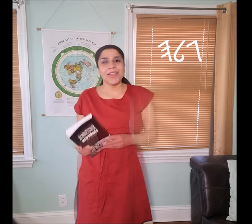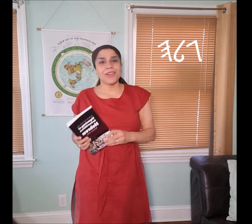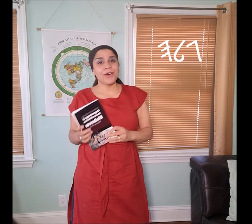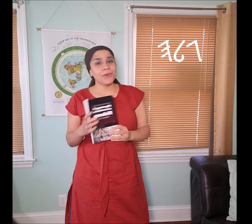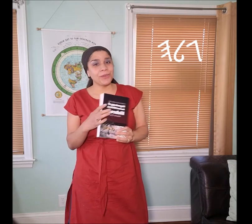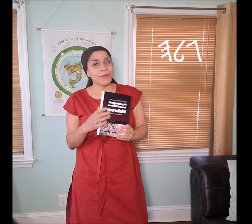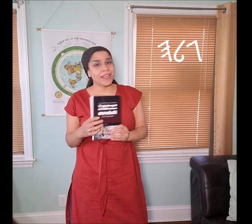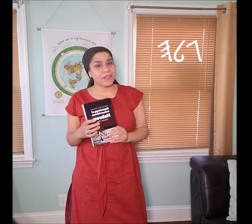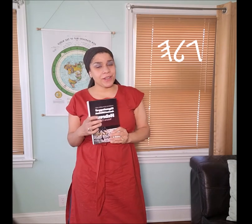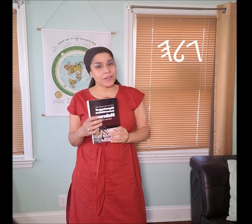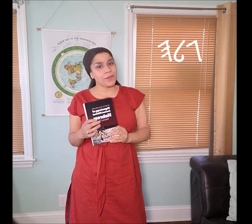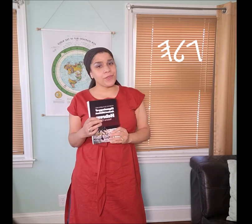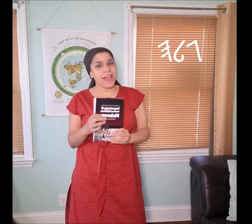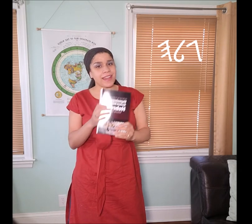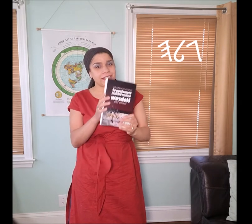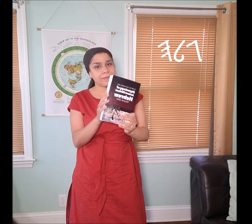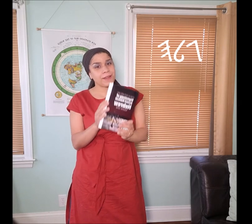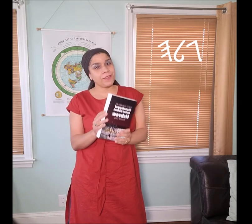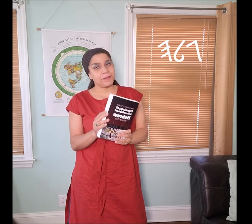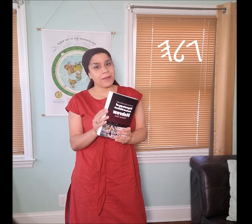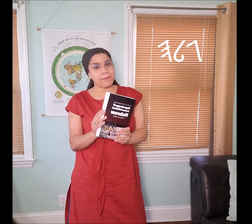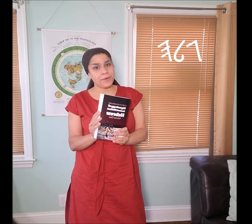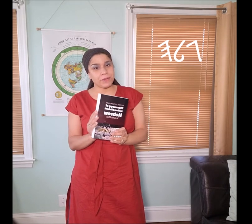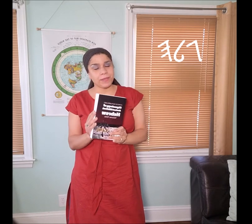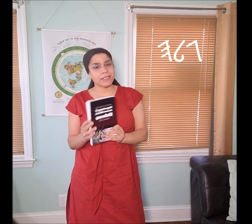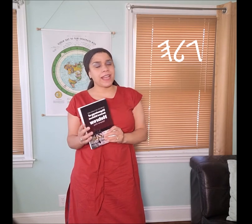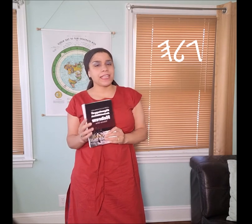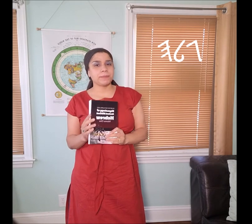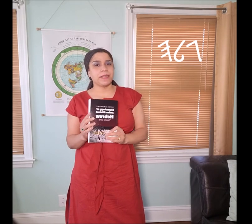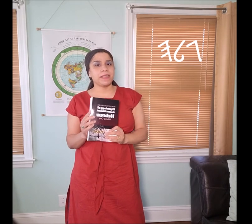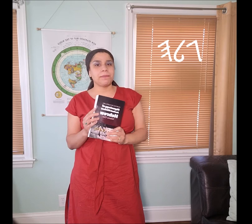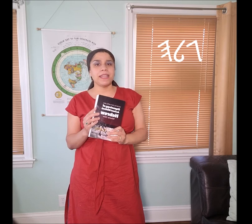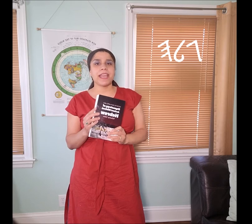The only way you're going to know that is by reading my book because I explain the many